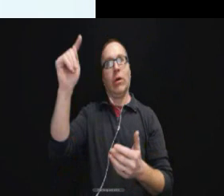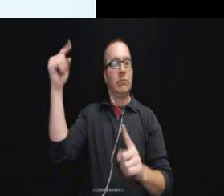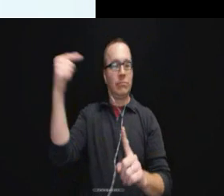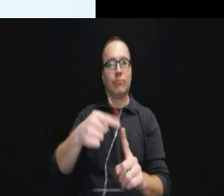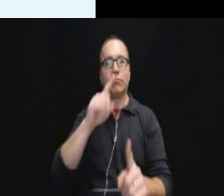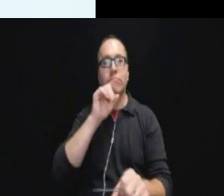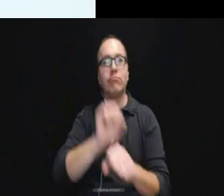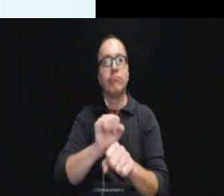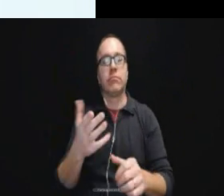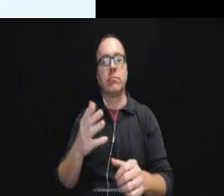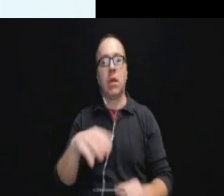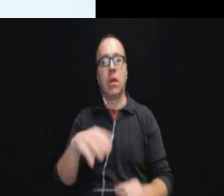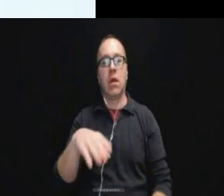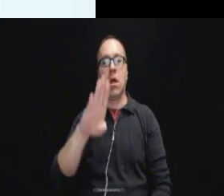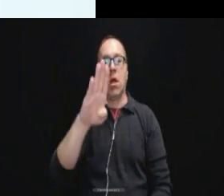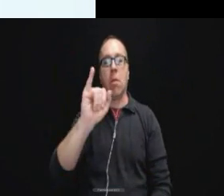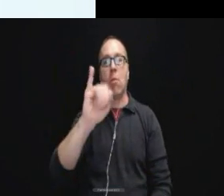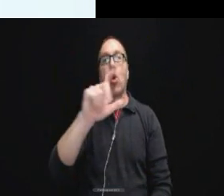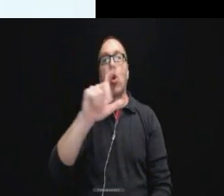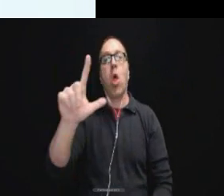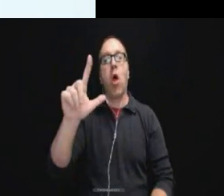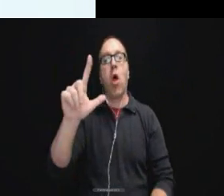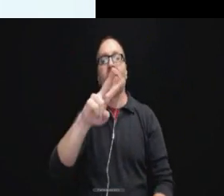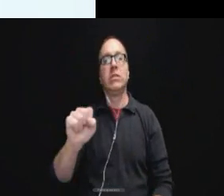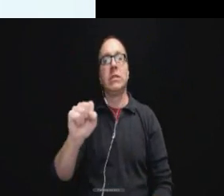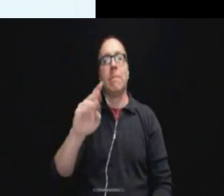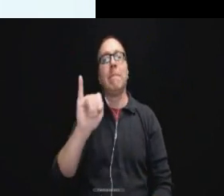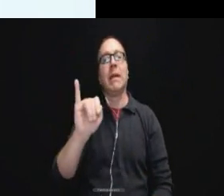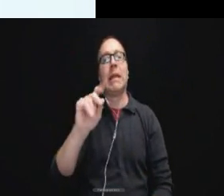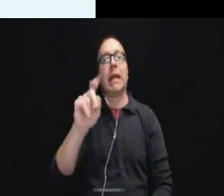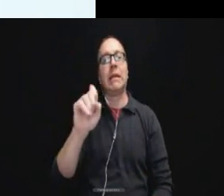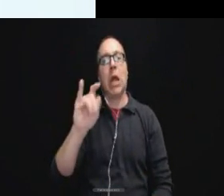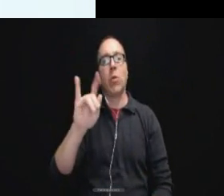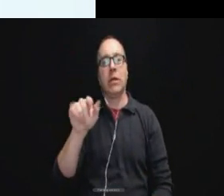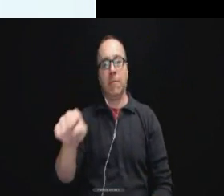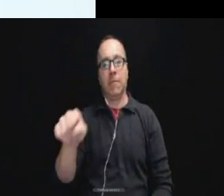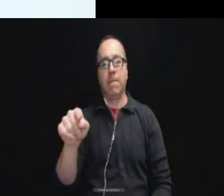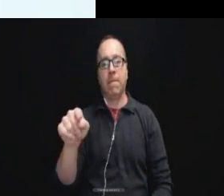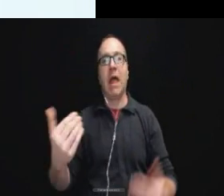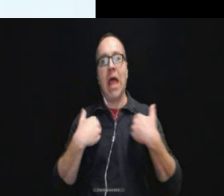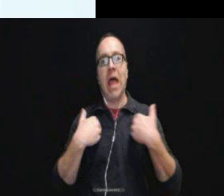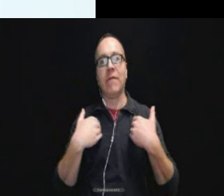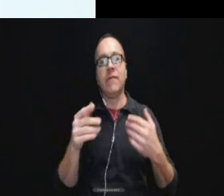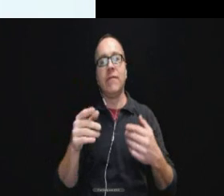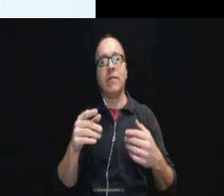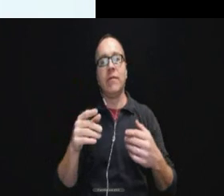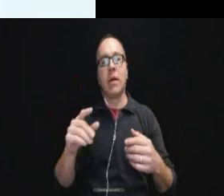So in the Bircoll case versus Miami Dade County we have a plaintiff who is deaf and he was